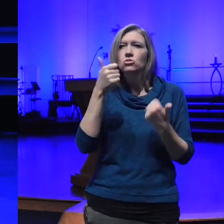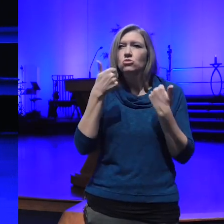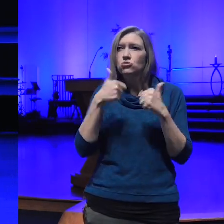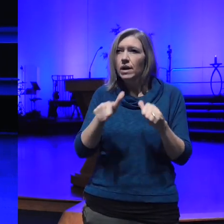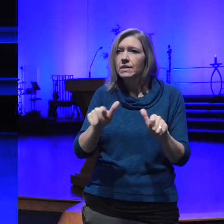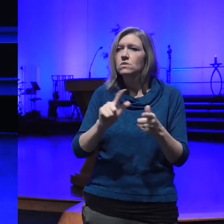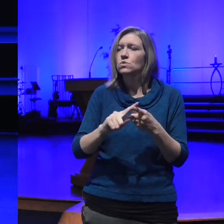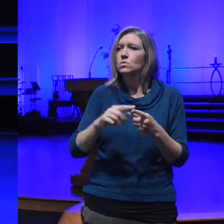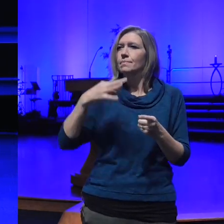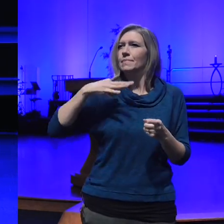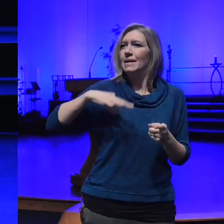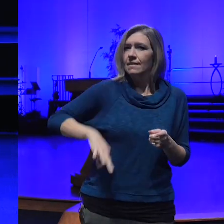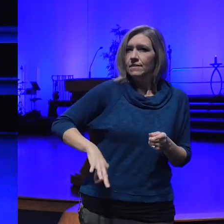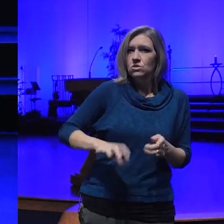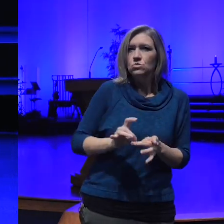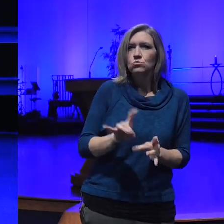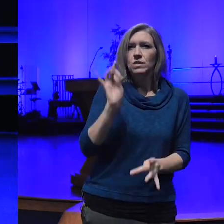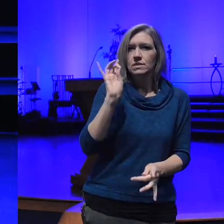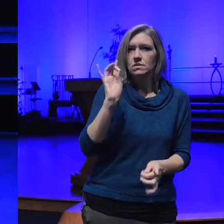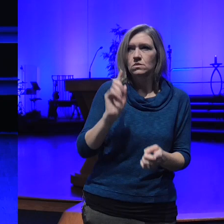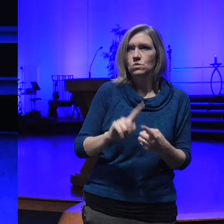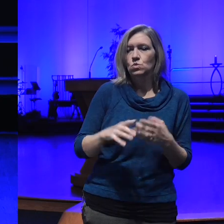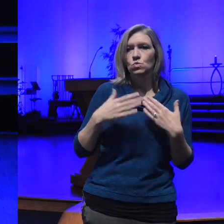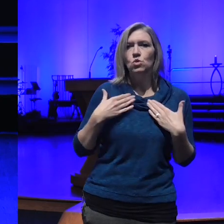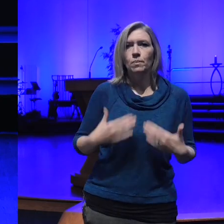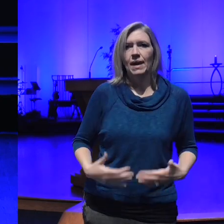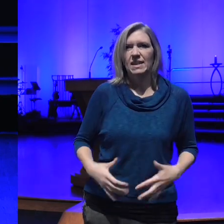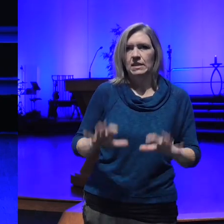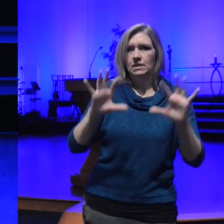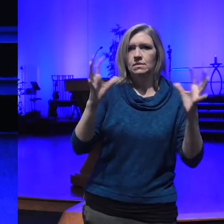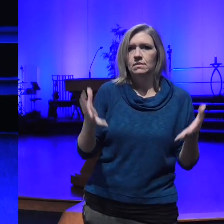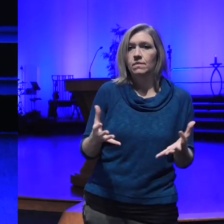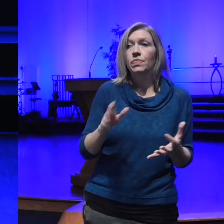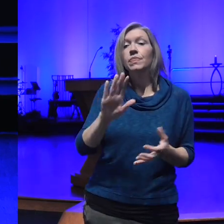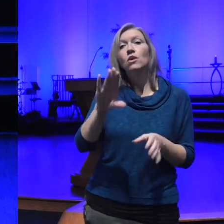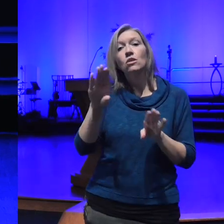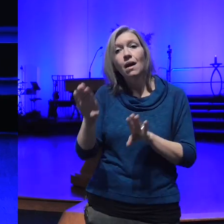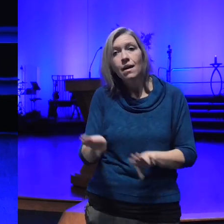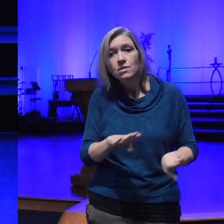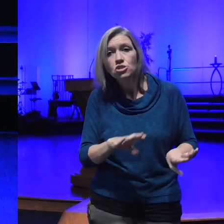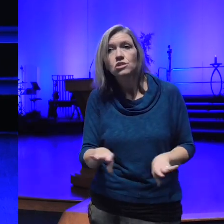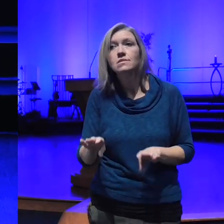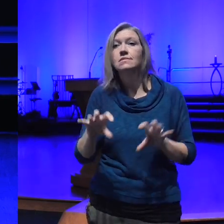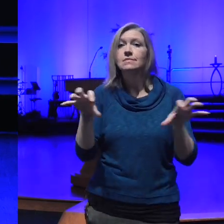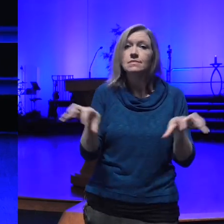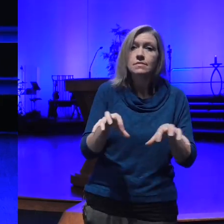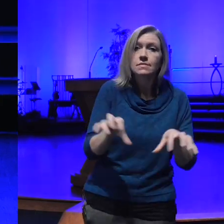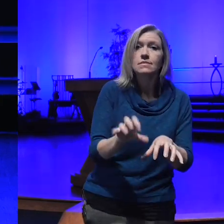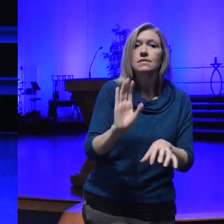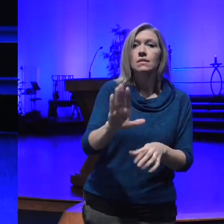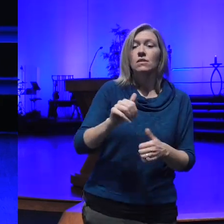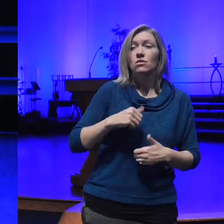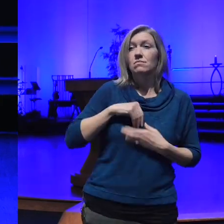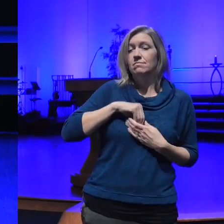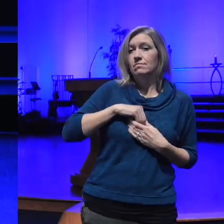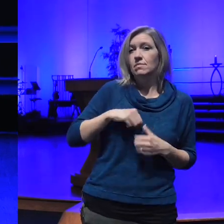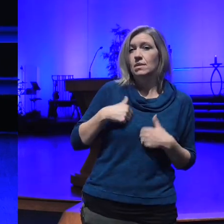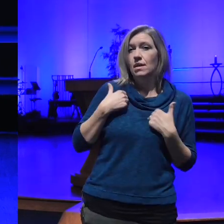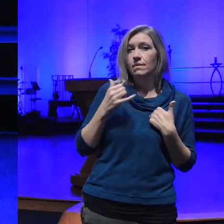presence to humanity in their actions and in their internal life that sounds to me a lot like being